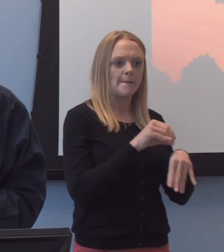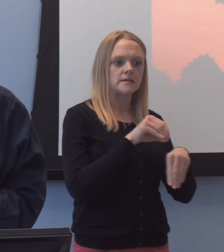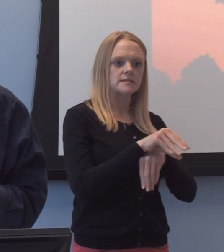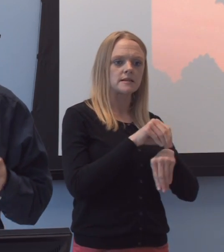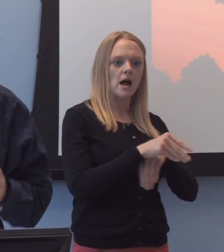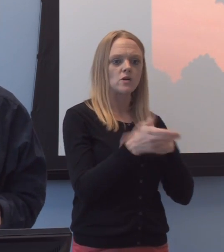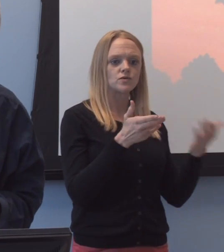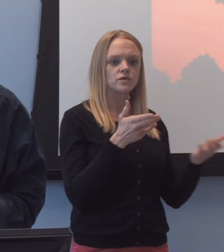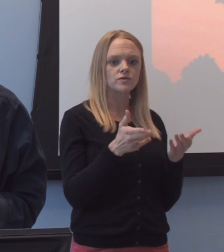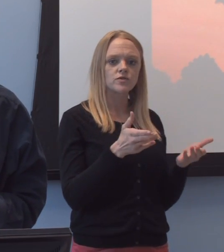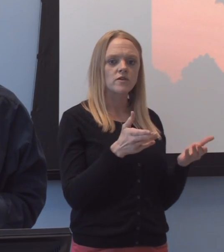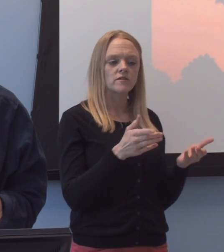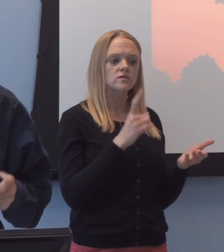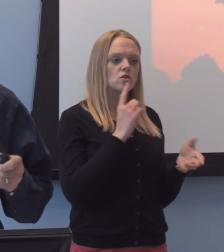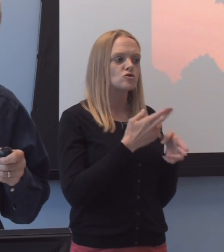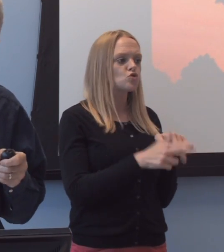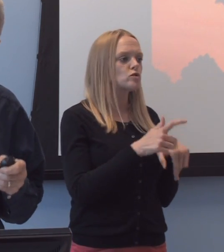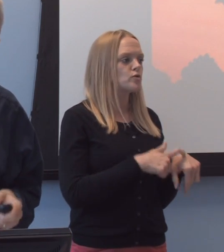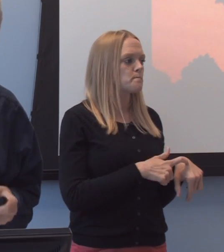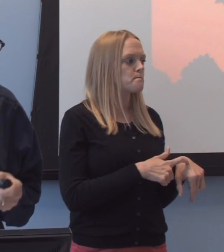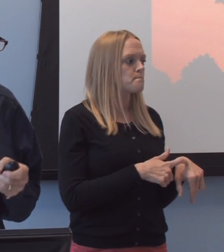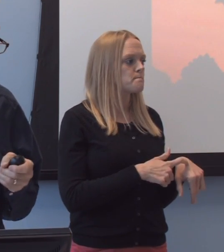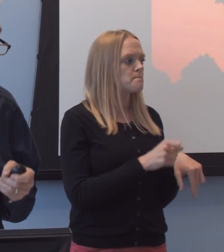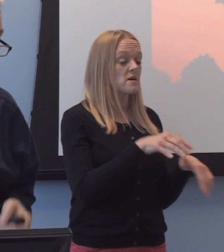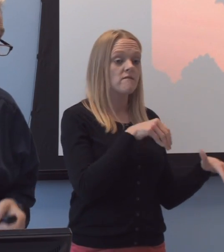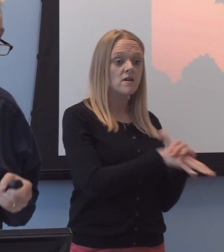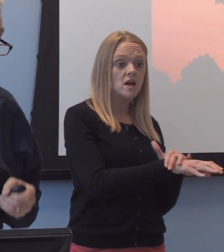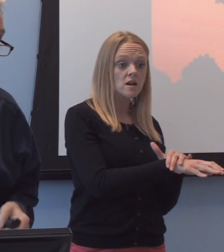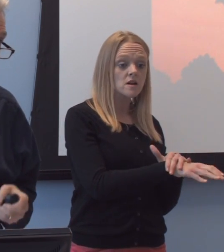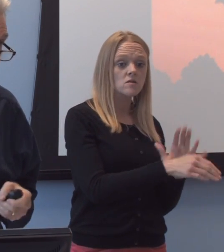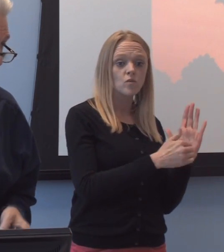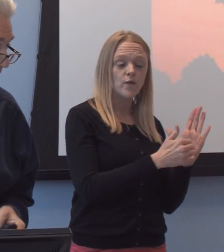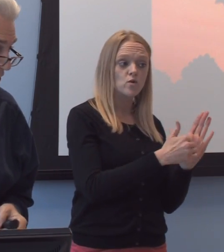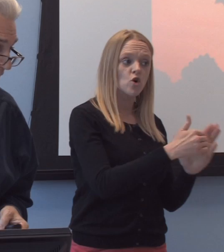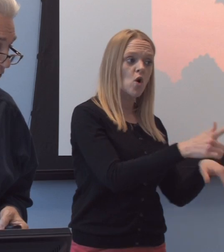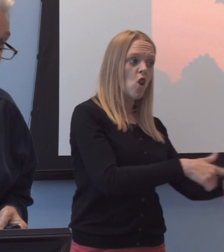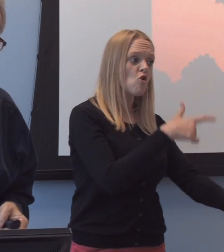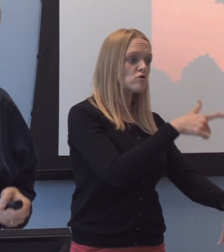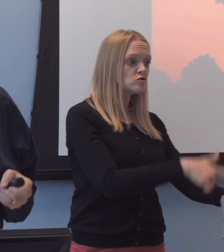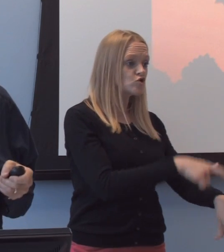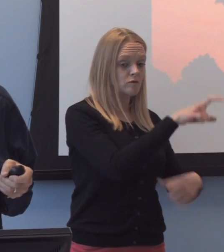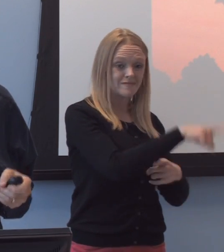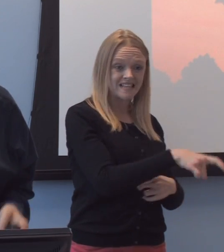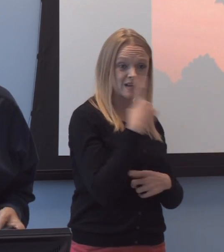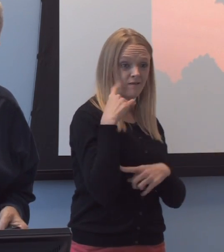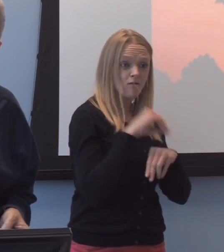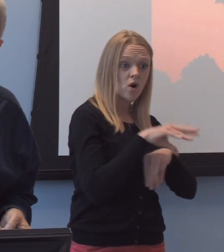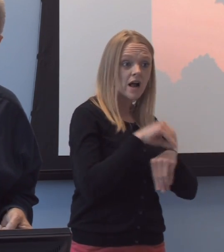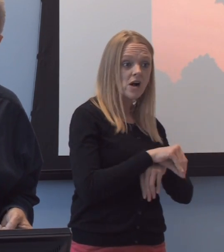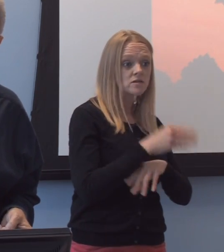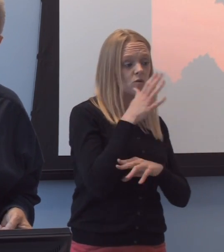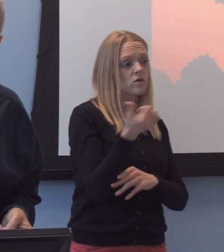are short-term in nature, and if you go in with a recurring long-term need for counseling, you'll be denied service.